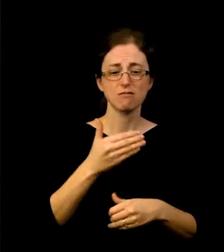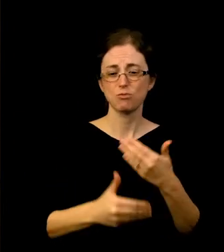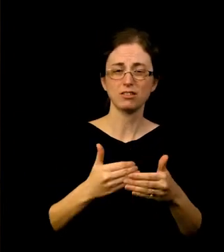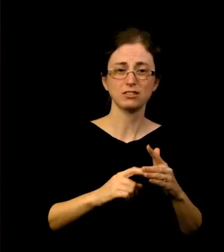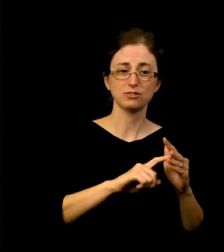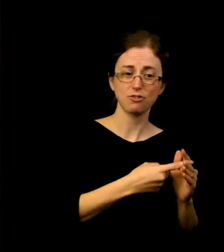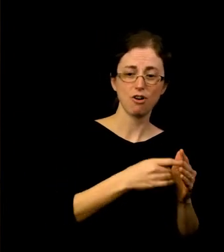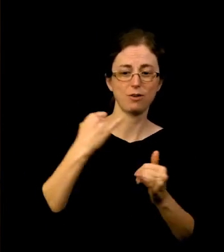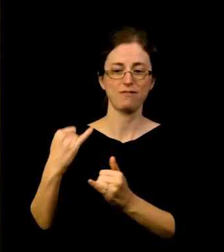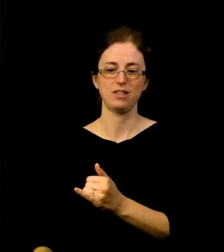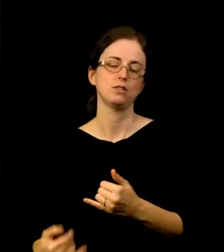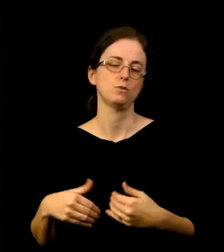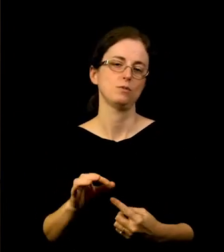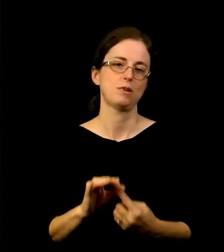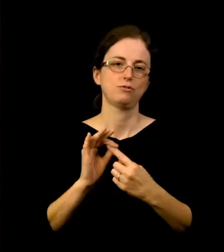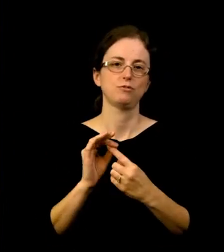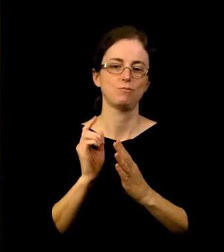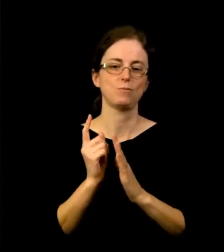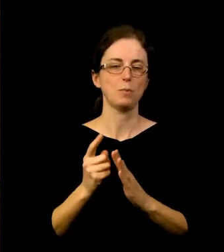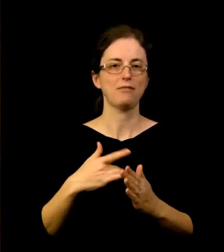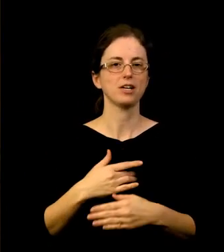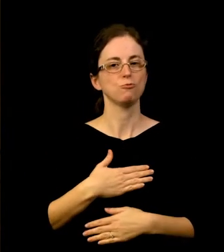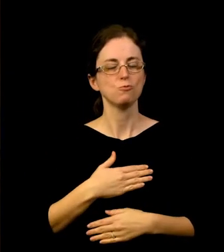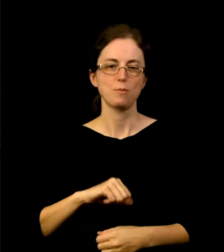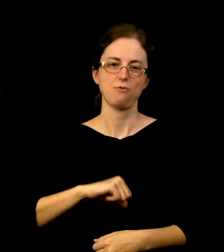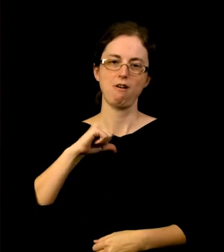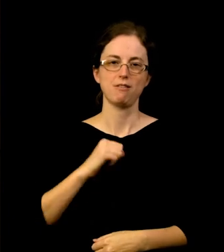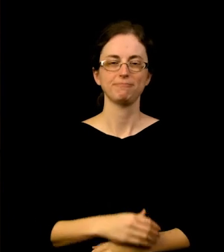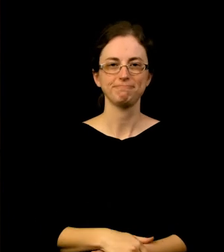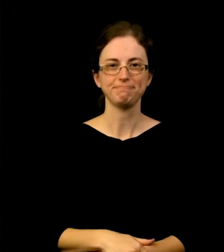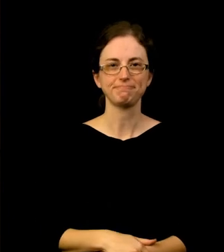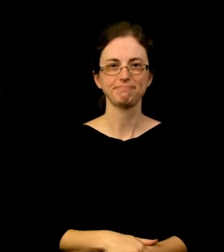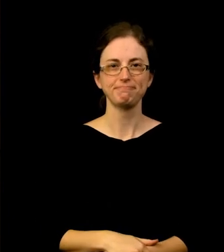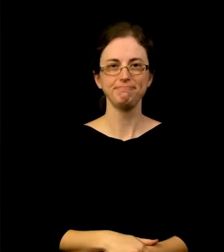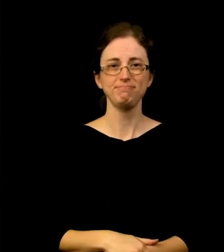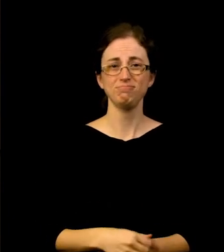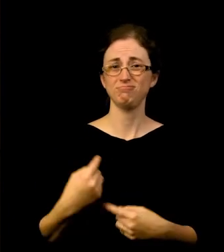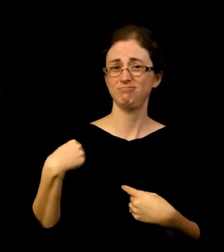and that was a real point of personal pride for me. This past year hasn't been easy for anyone.